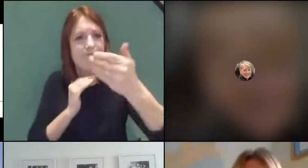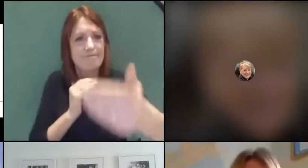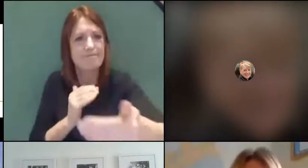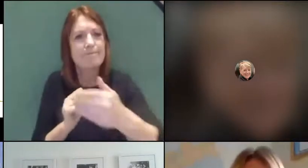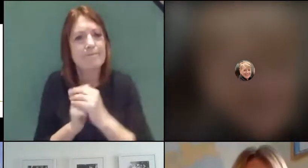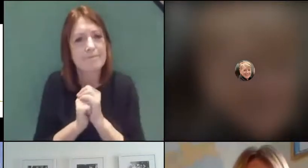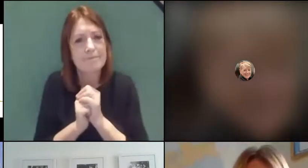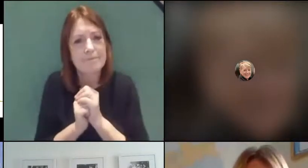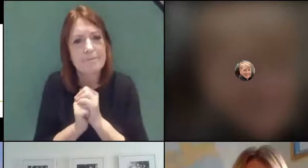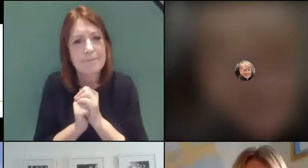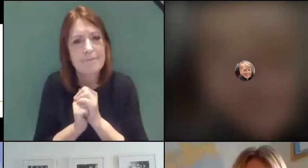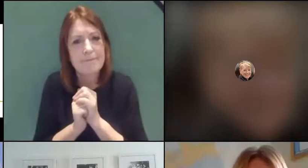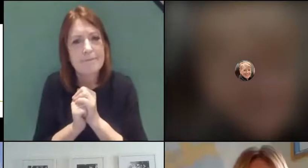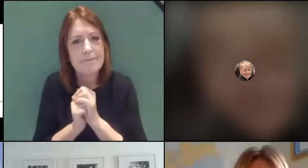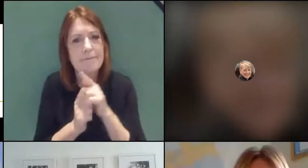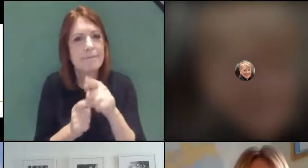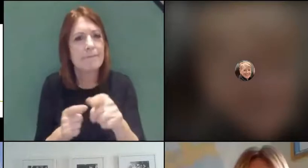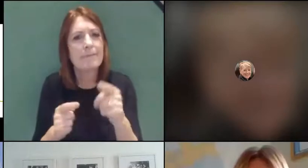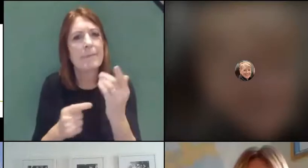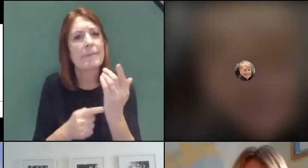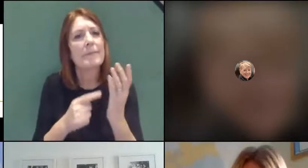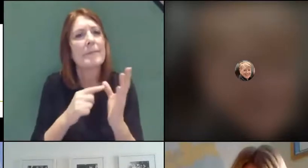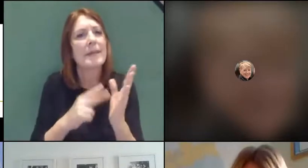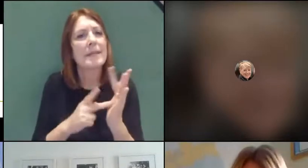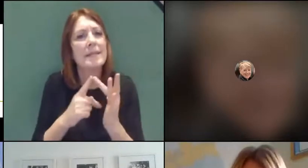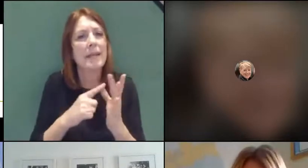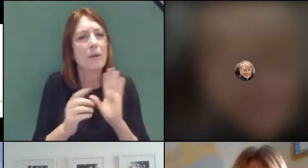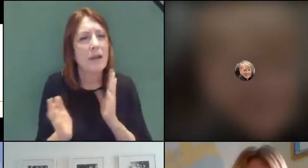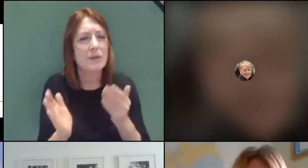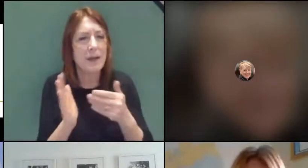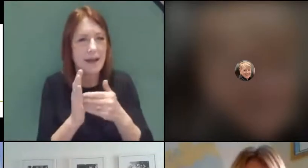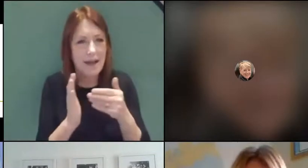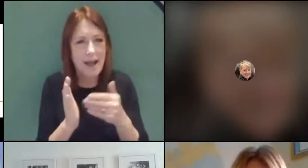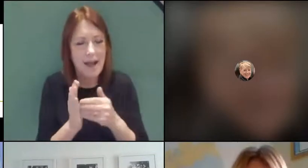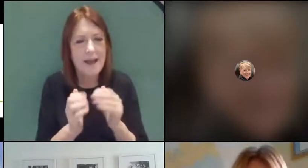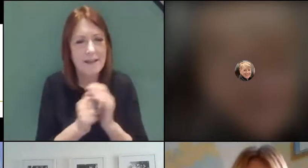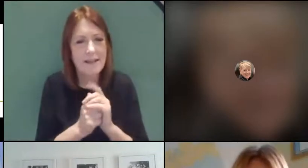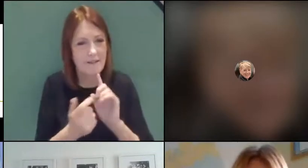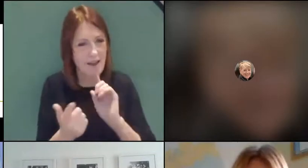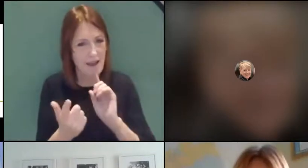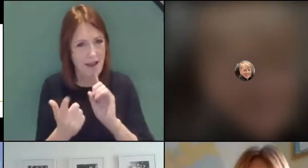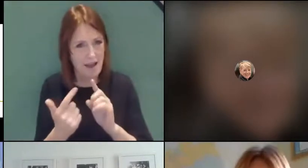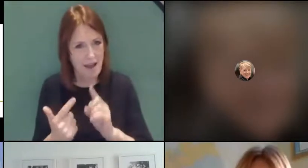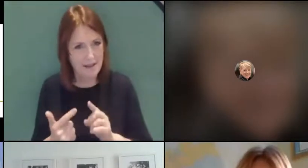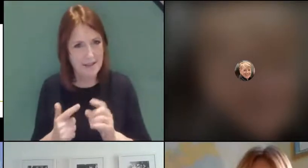And if I can just add to that, I've just answered Nadia's question in the chat.